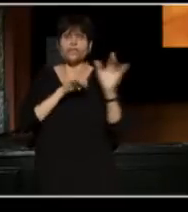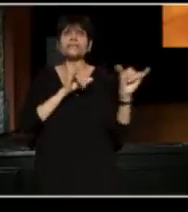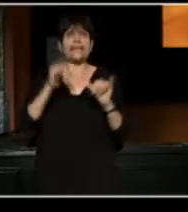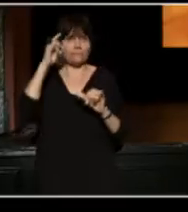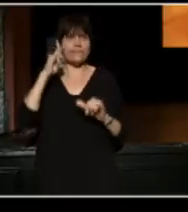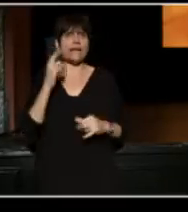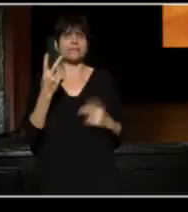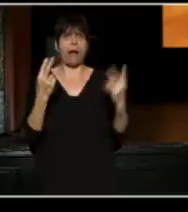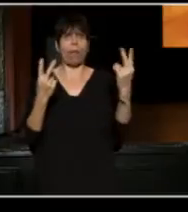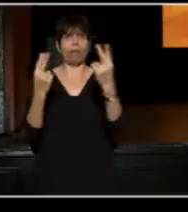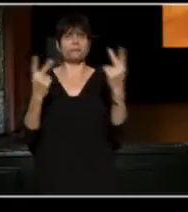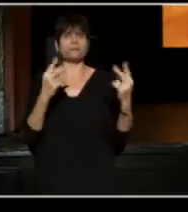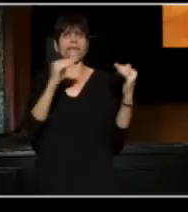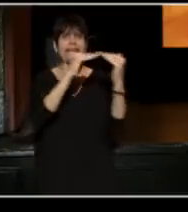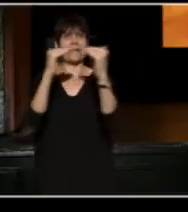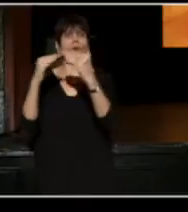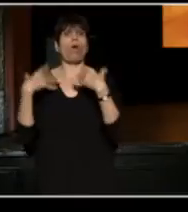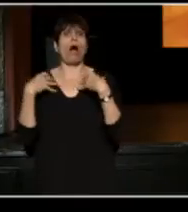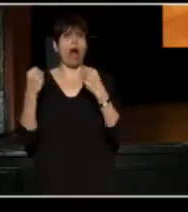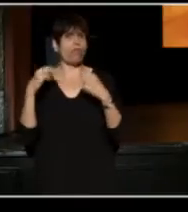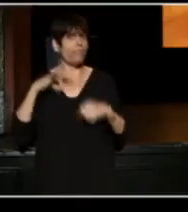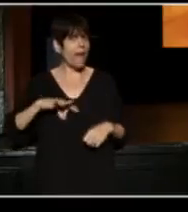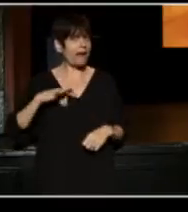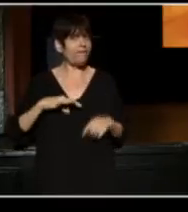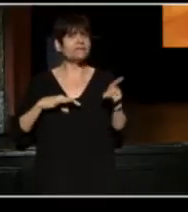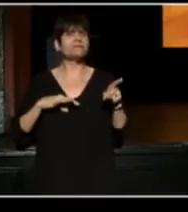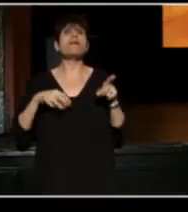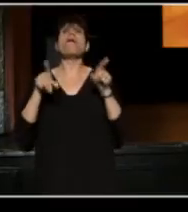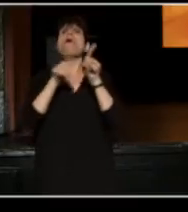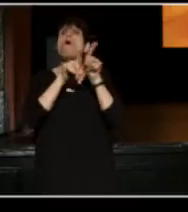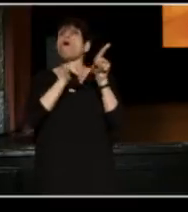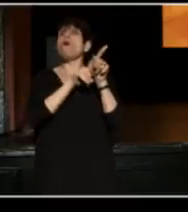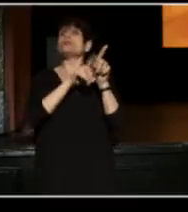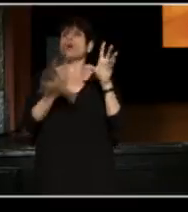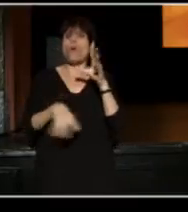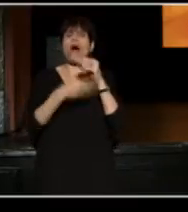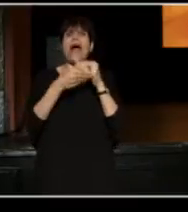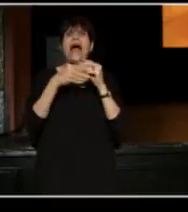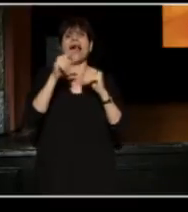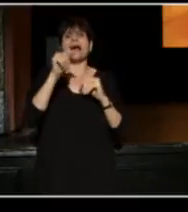can get equal health benefits and he also added transgendered to